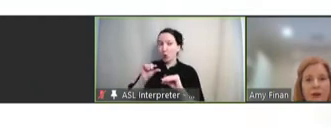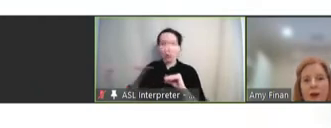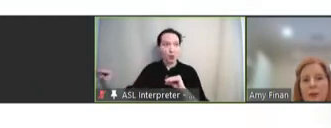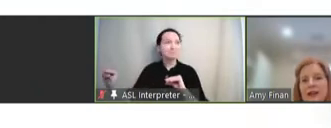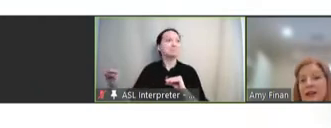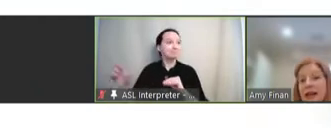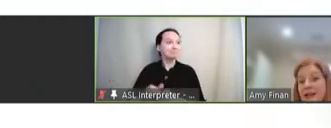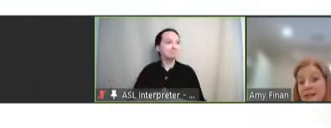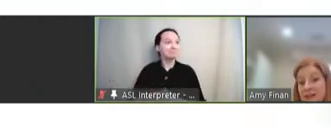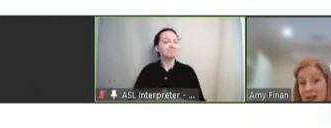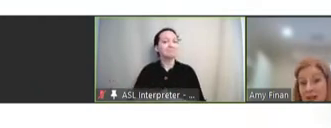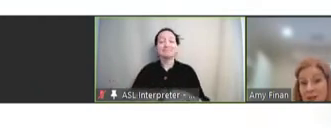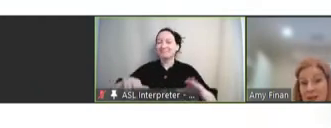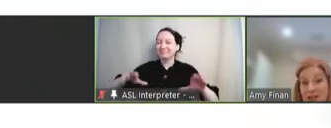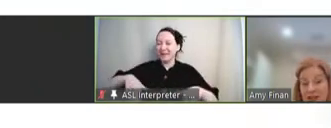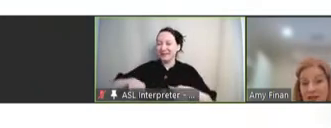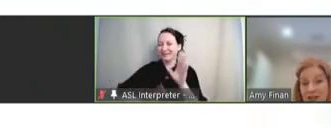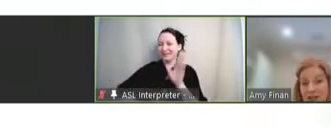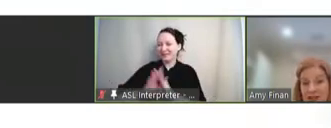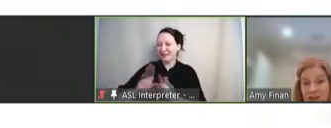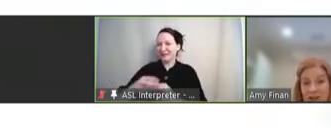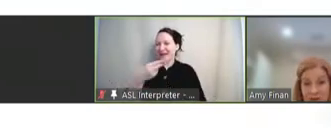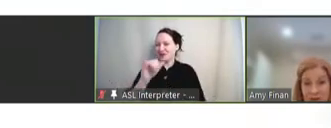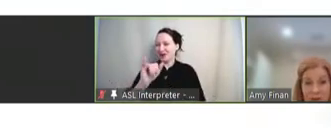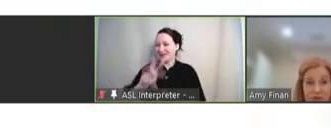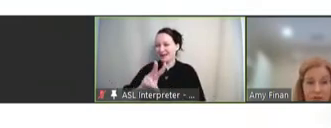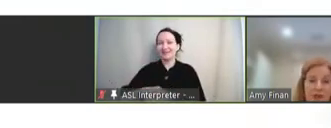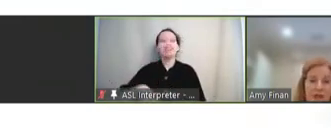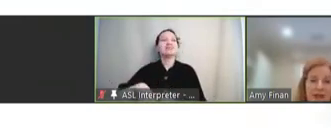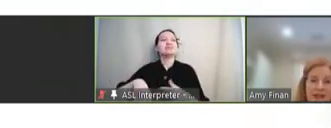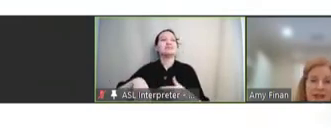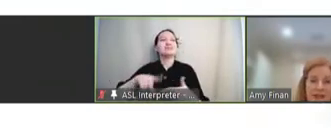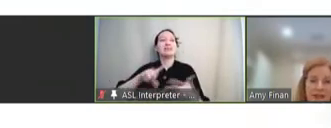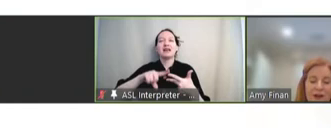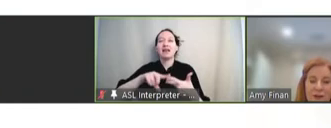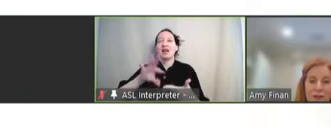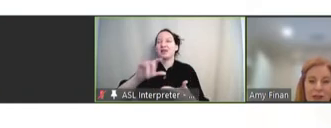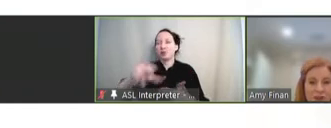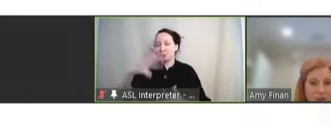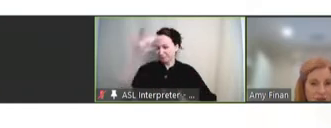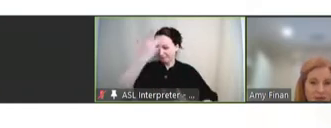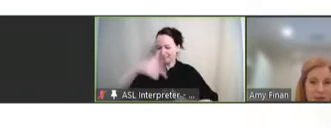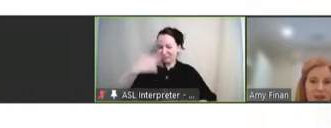While we have yet to develop an HIV and universal influenza vaccines, the research from these